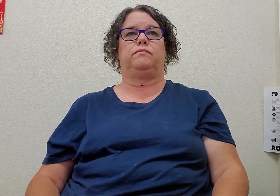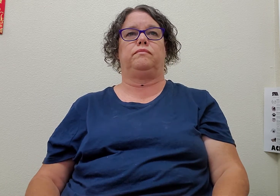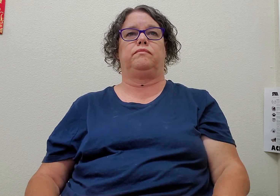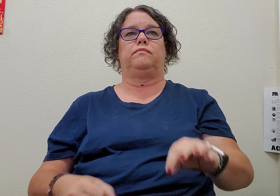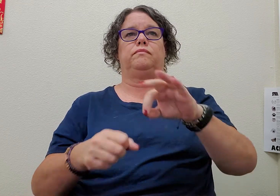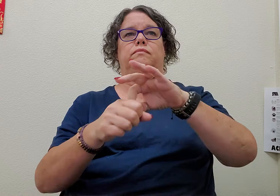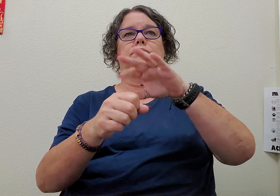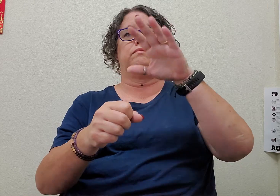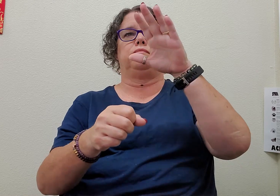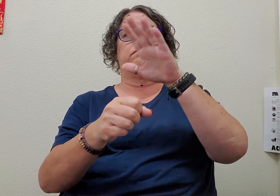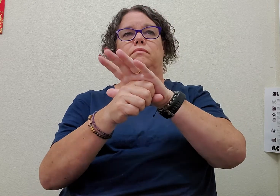soda drink